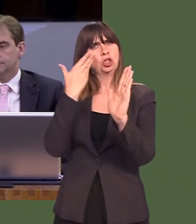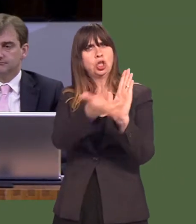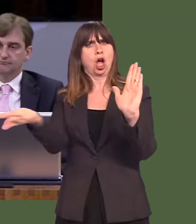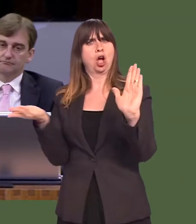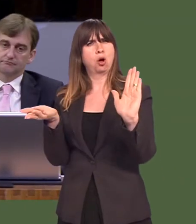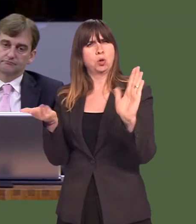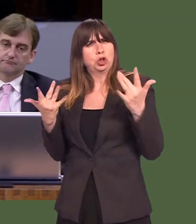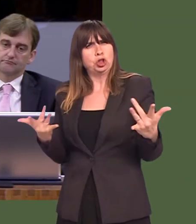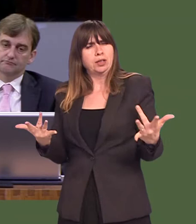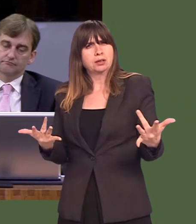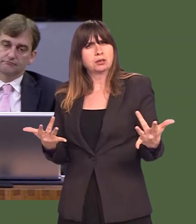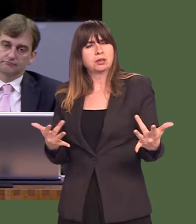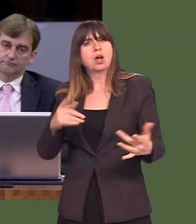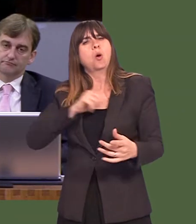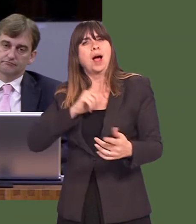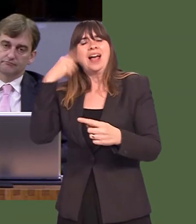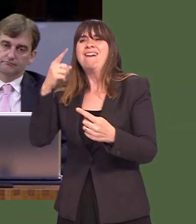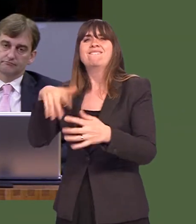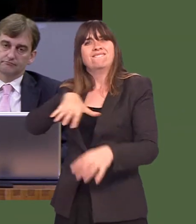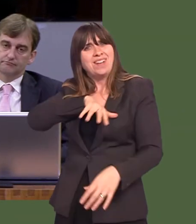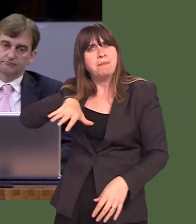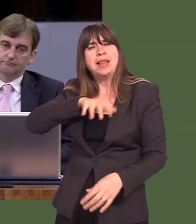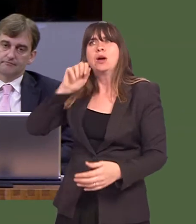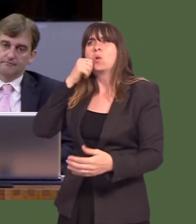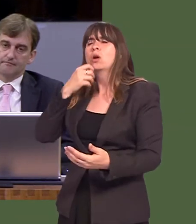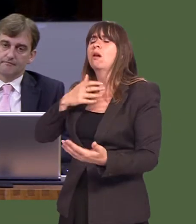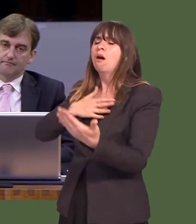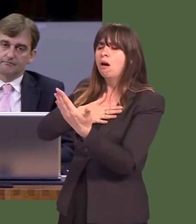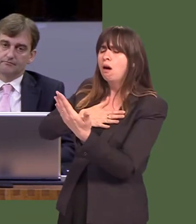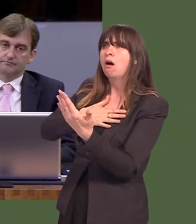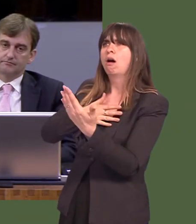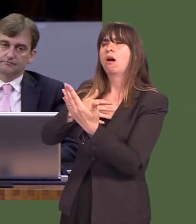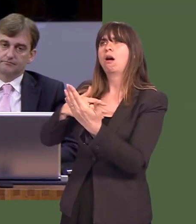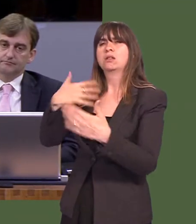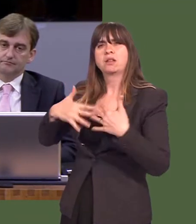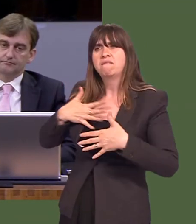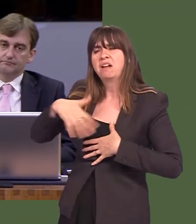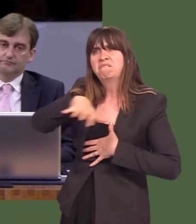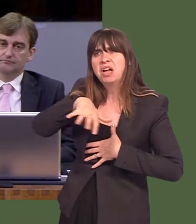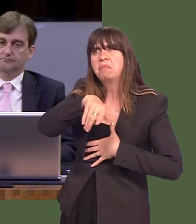because it would add a huge amount of comfort to the families and to the individuals whoíve